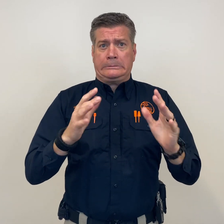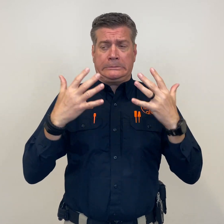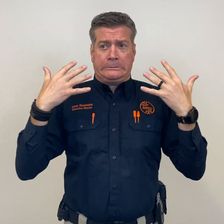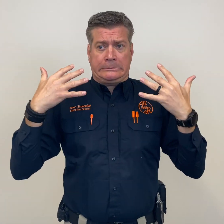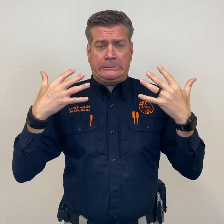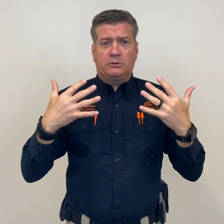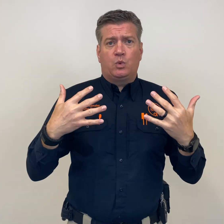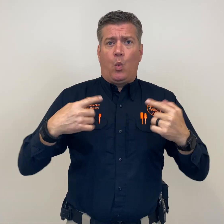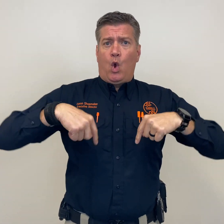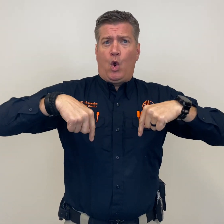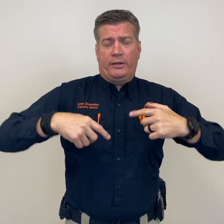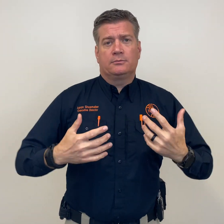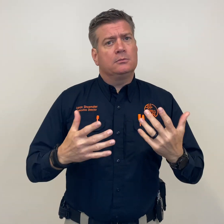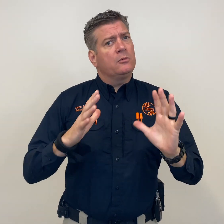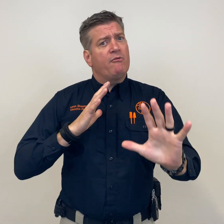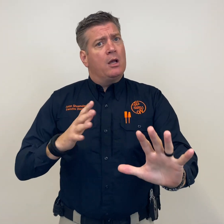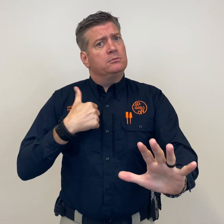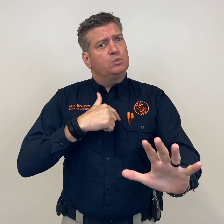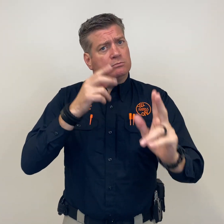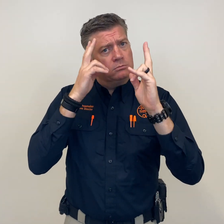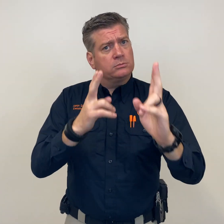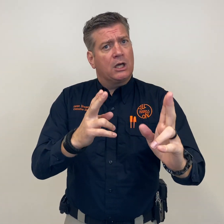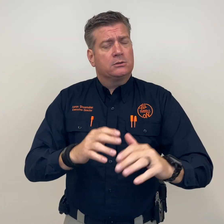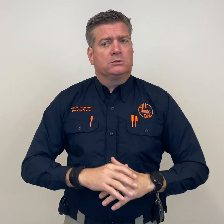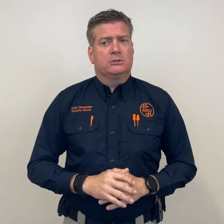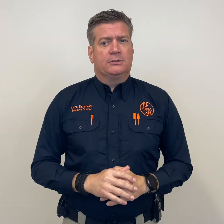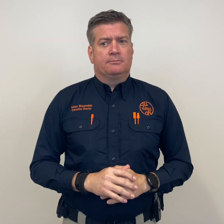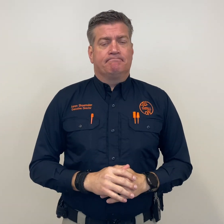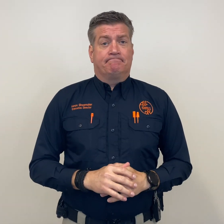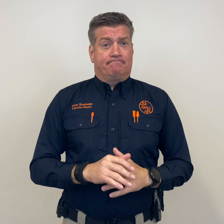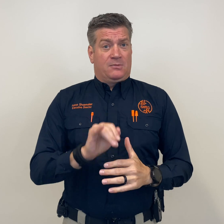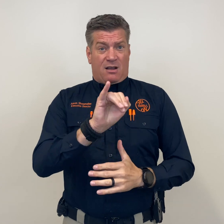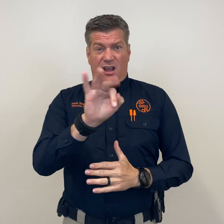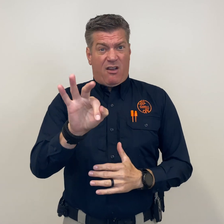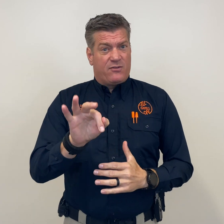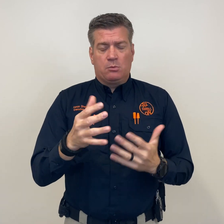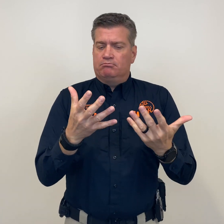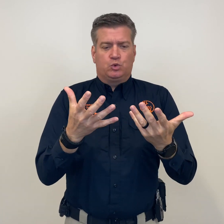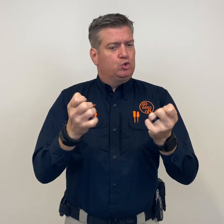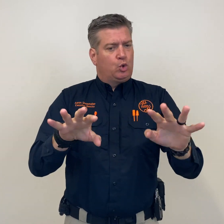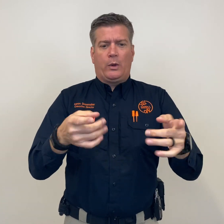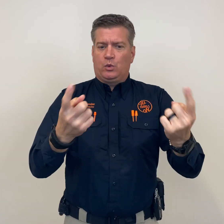The Coronavirus is still a concern for many people, we understand and respect